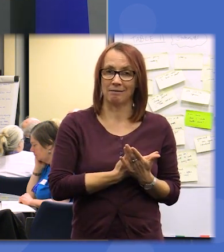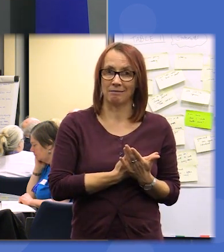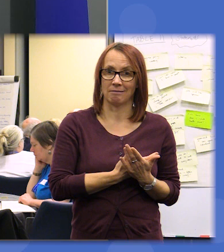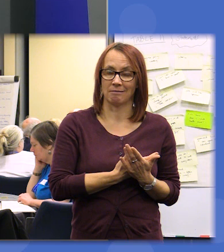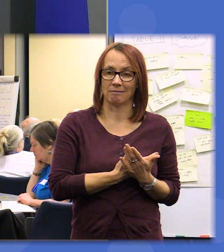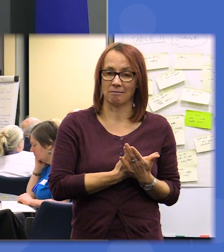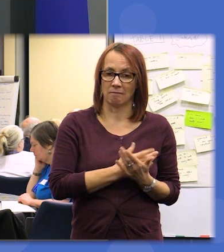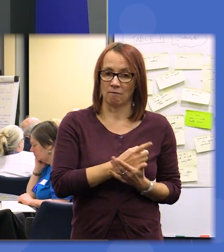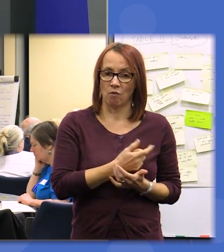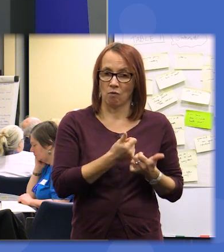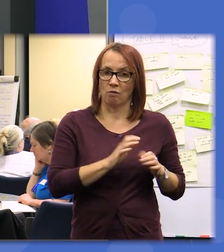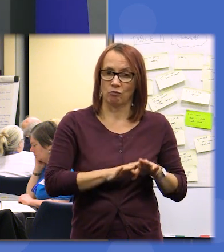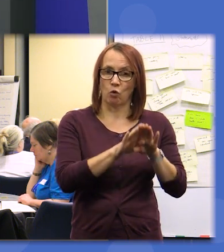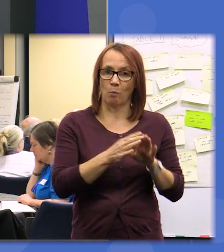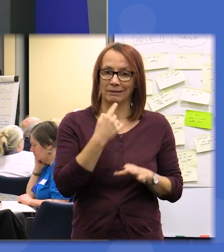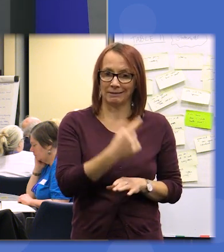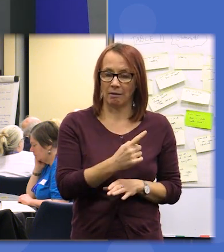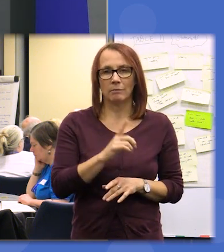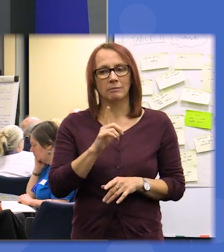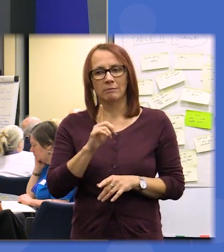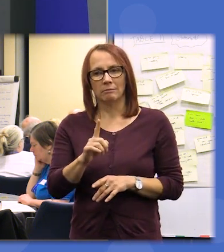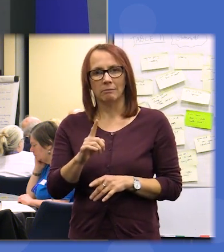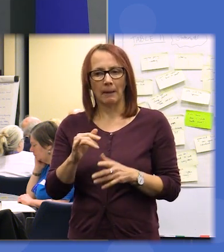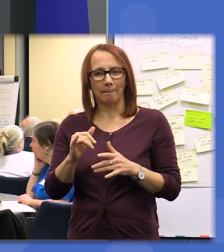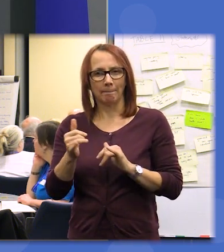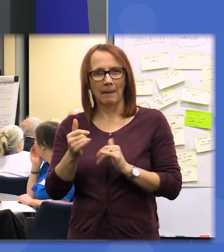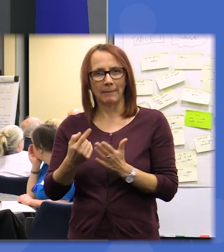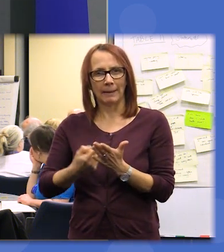we're seeking to build there might be a few statements that actually although it